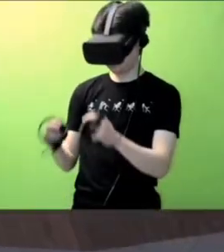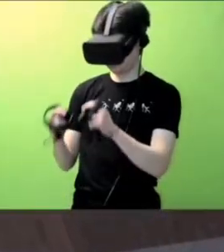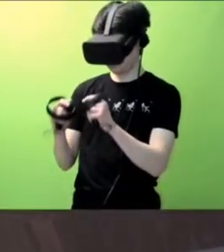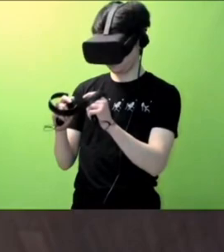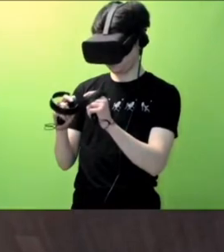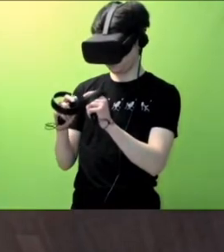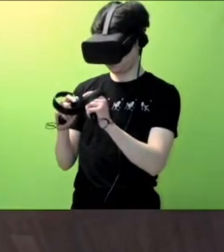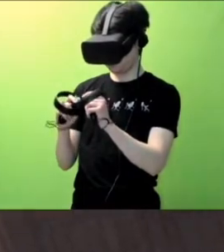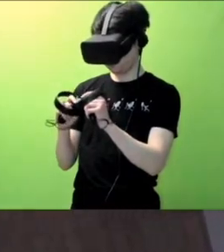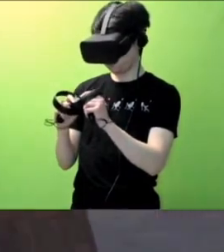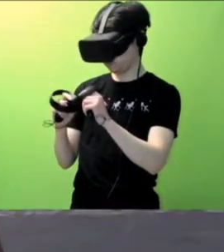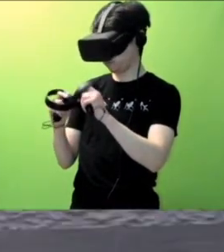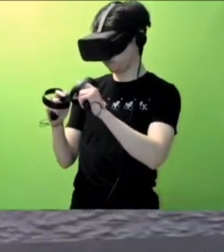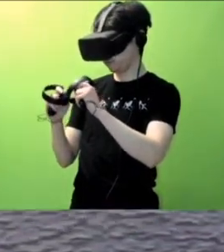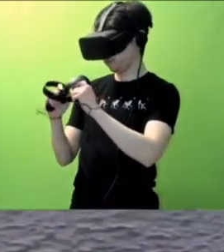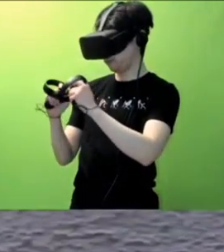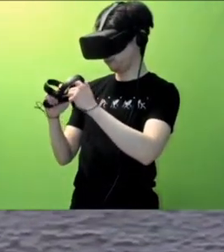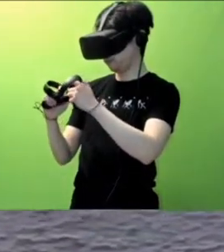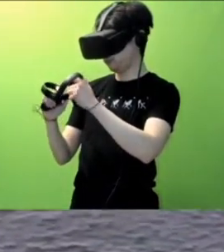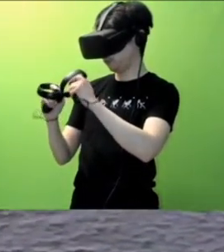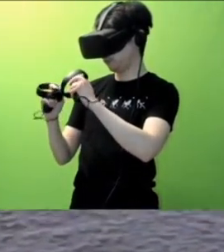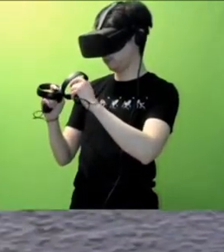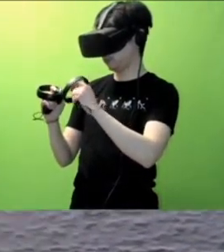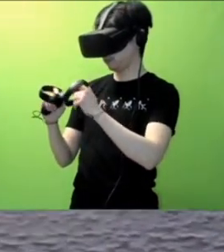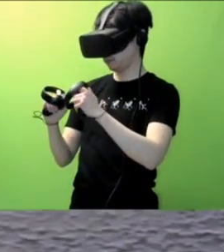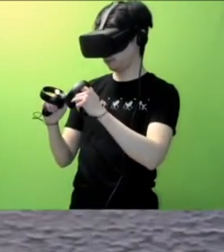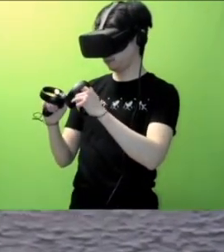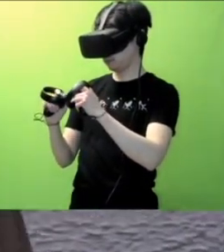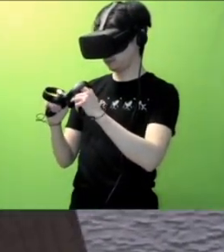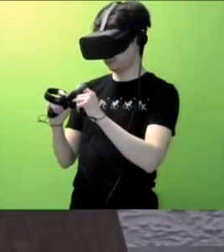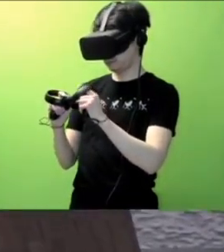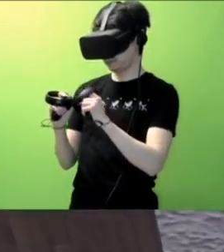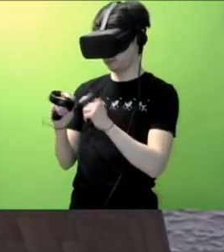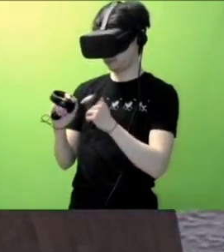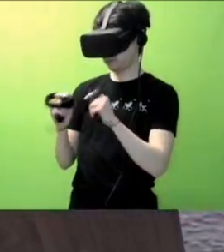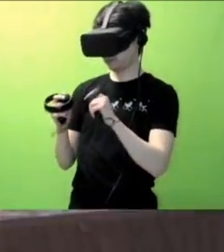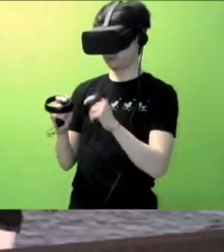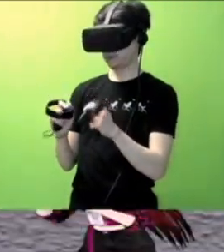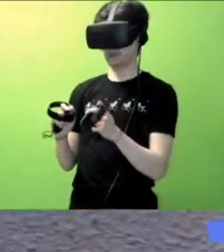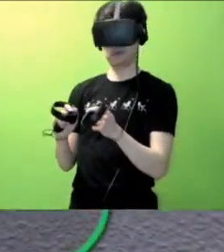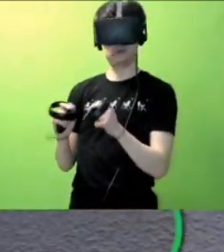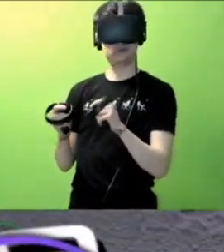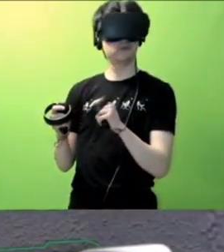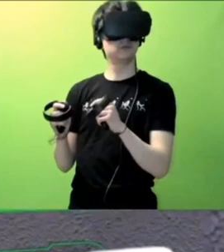Number